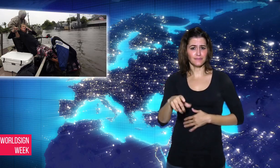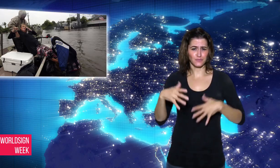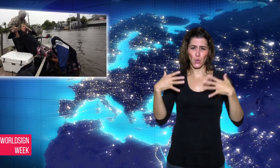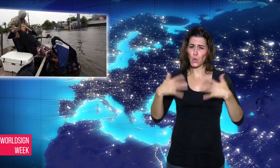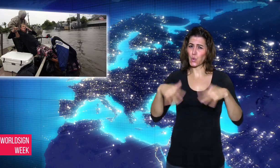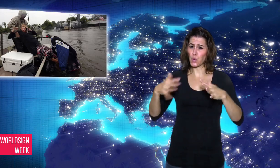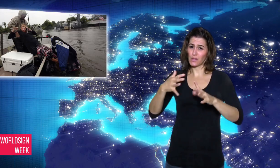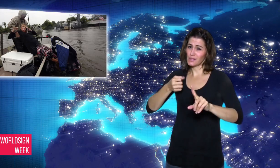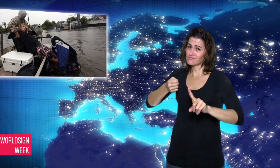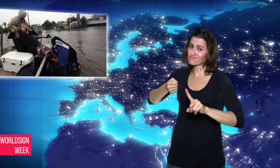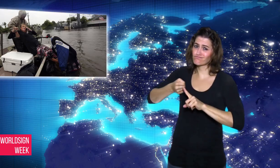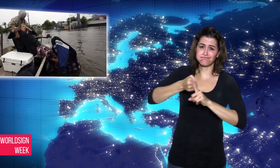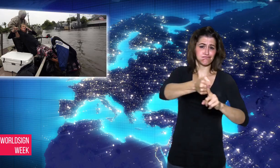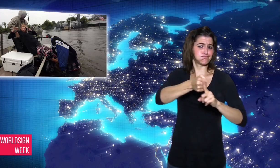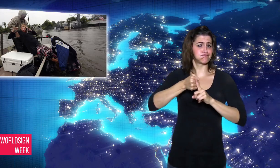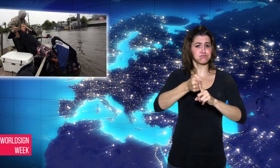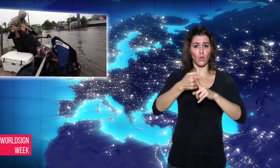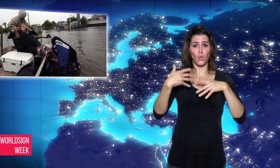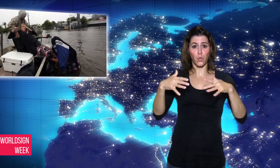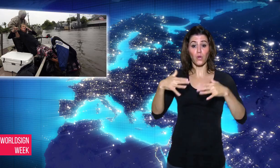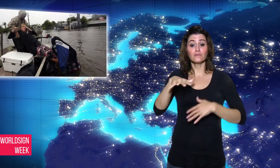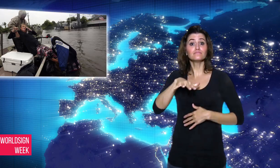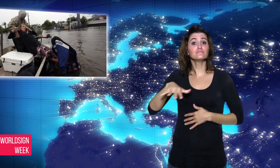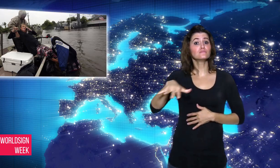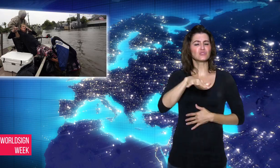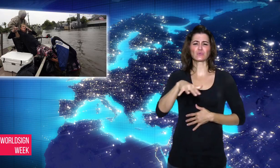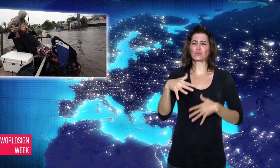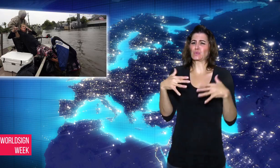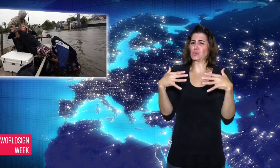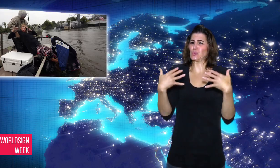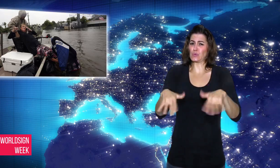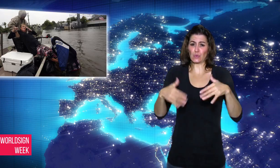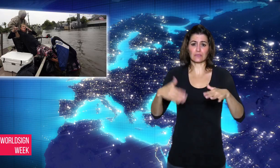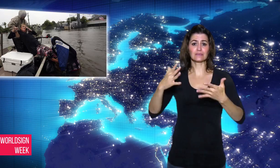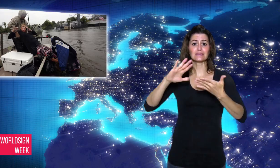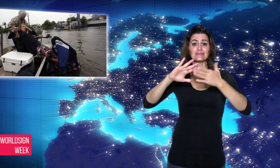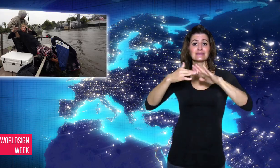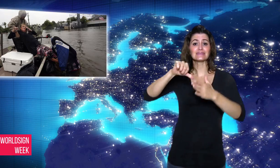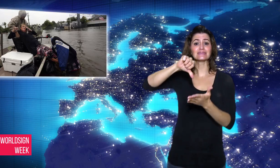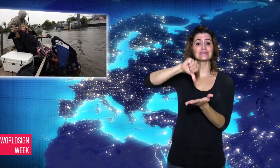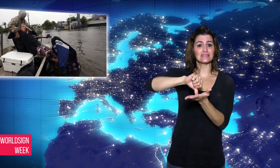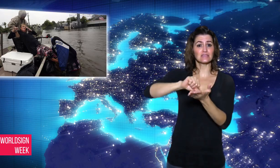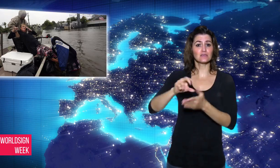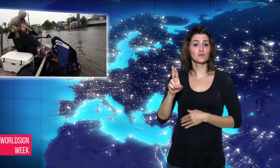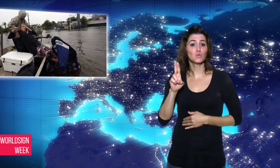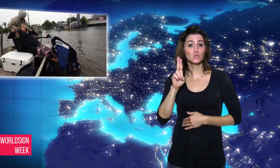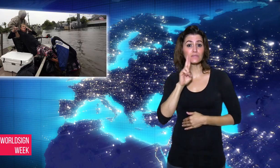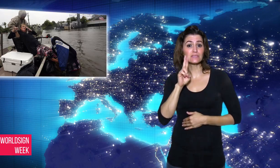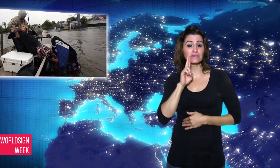Authorities said more than 13,000 people